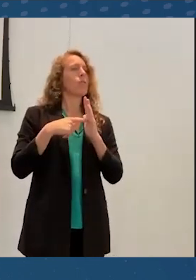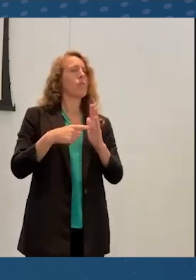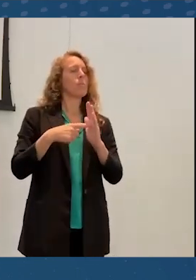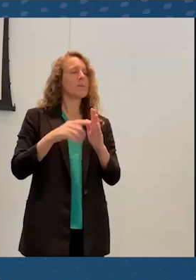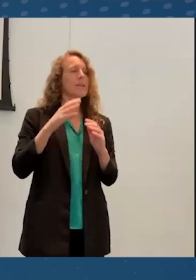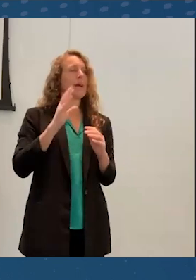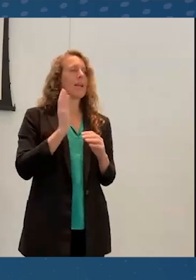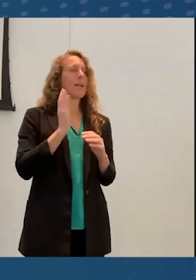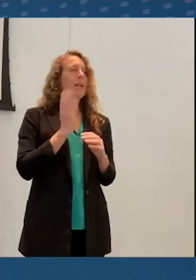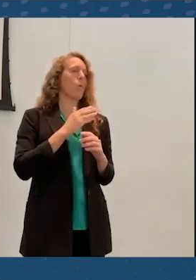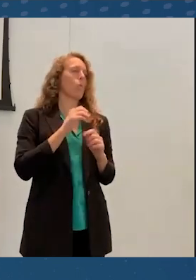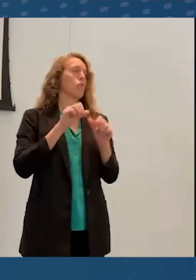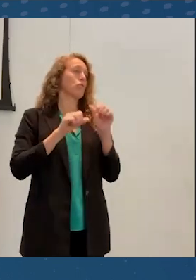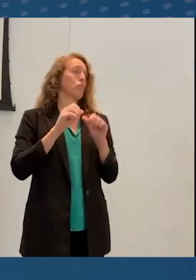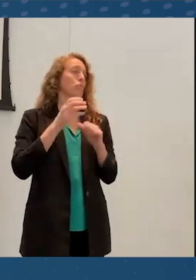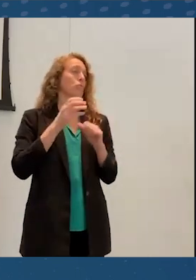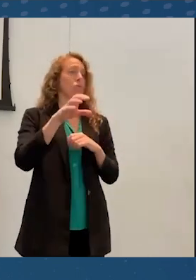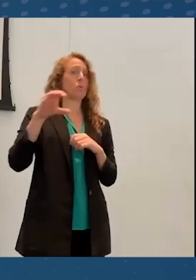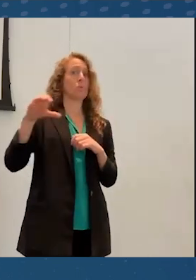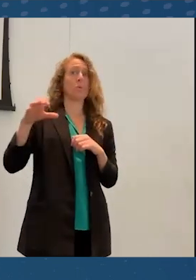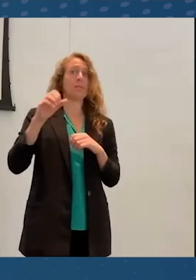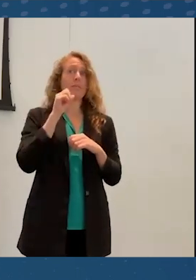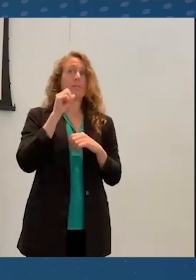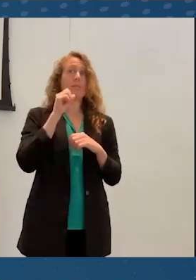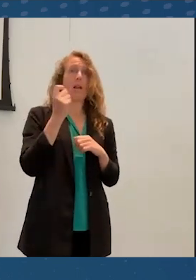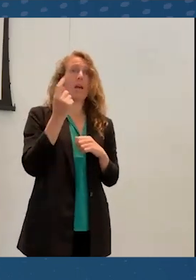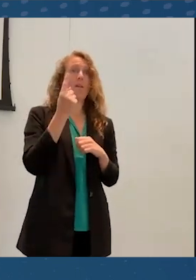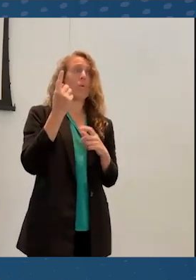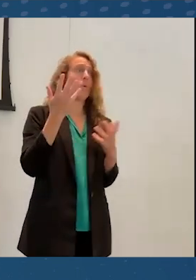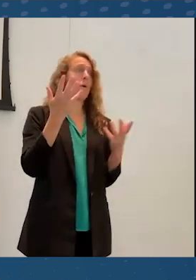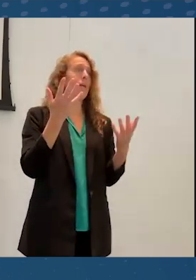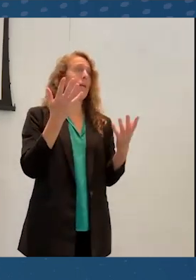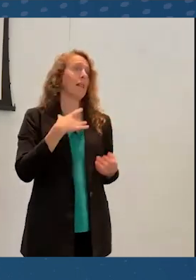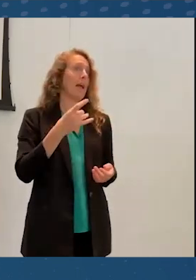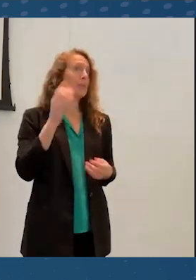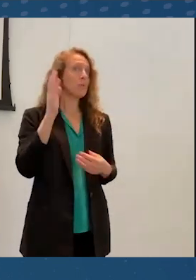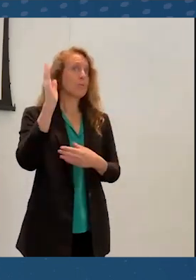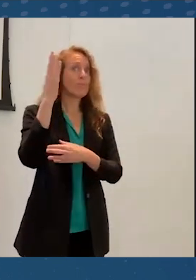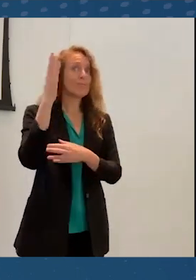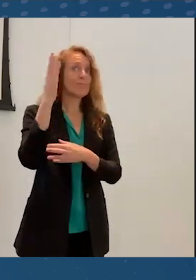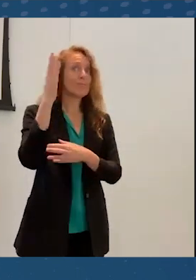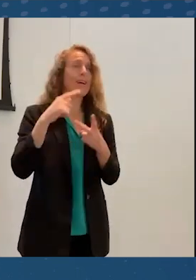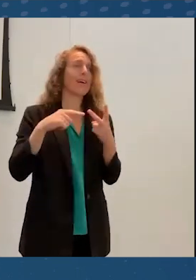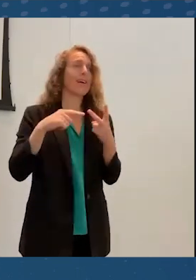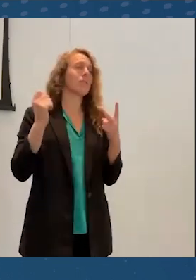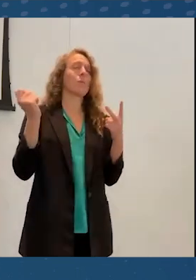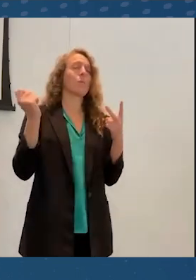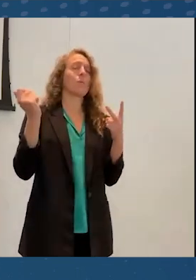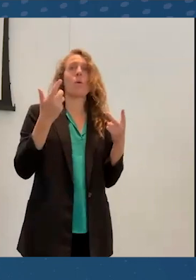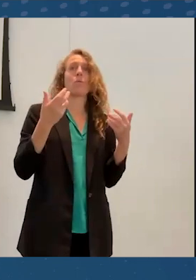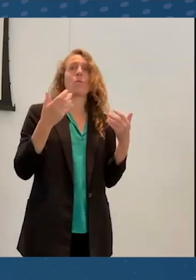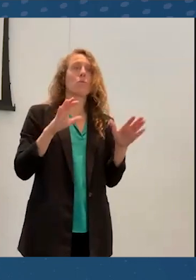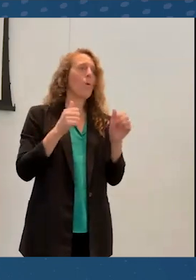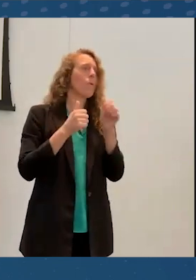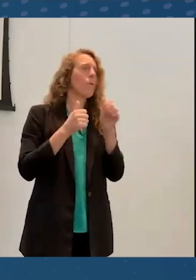because we don't all like to present or are able to follow social cues